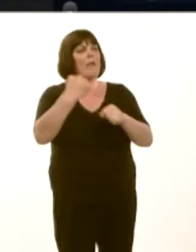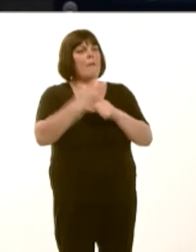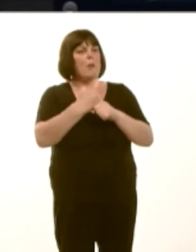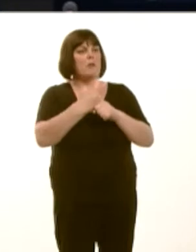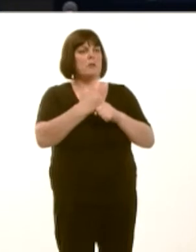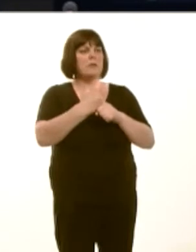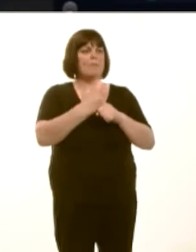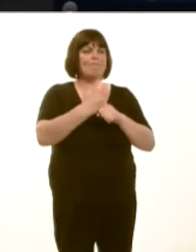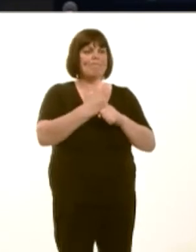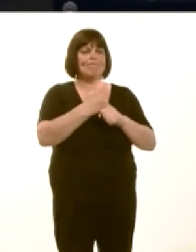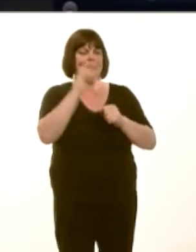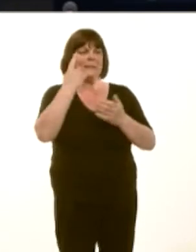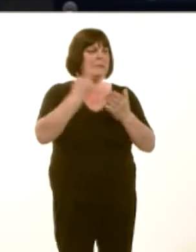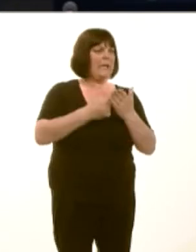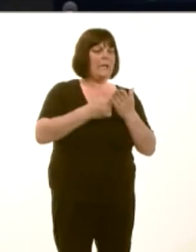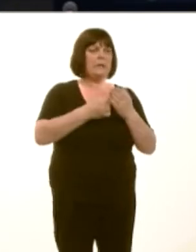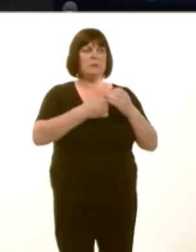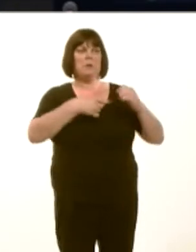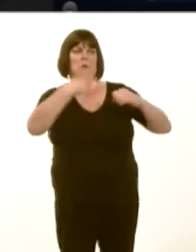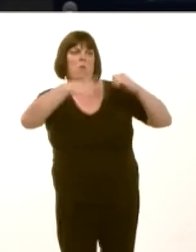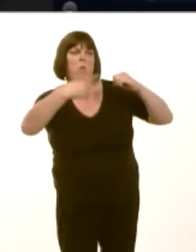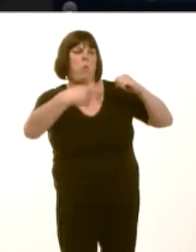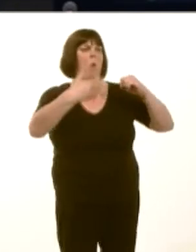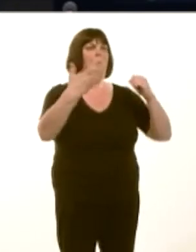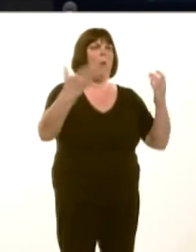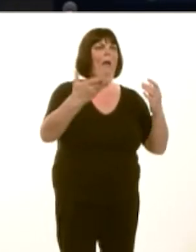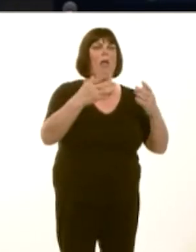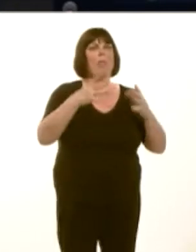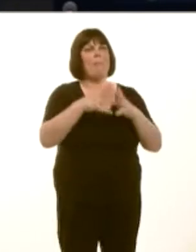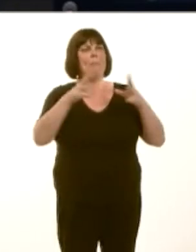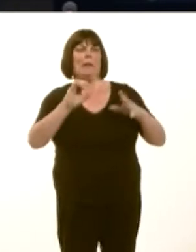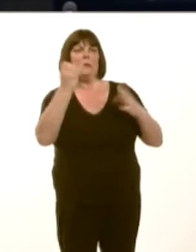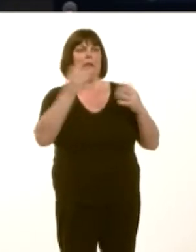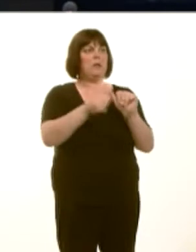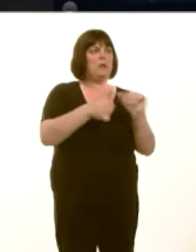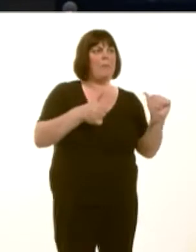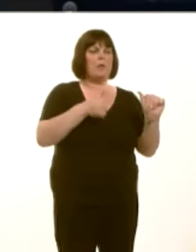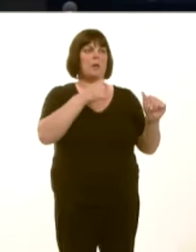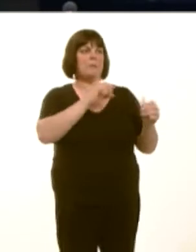mynd, ac mae gennym niír chwech mawr yn dod mewn ac yn codi tyrrbinau ac yn cymryd yr ynni aír elw.